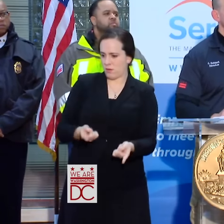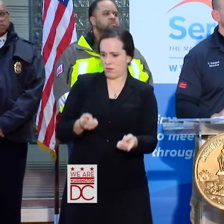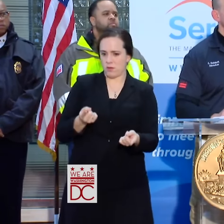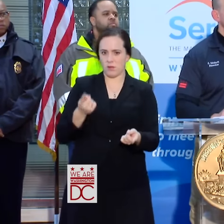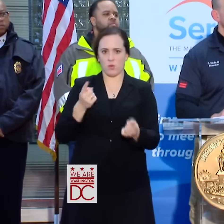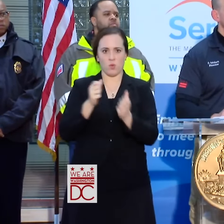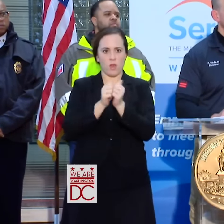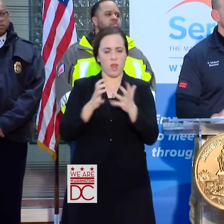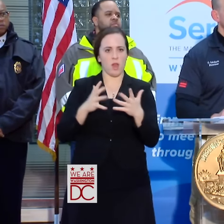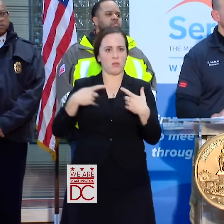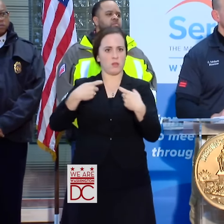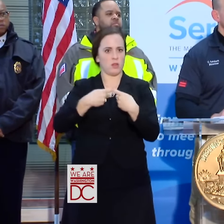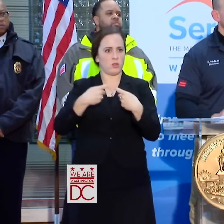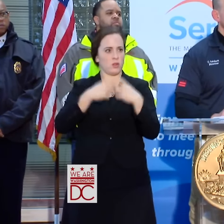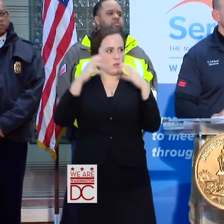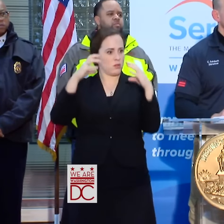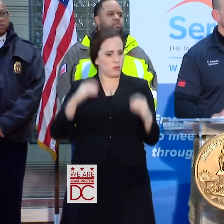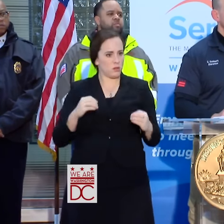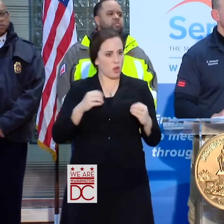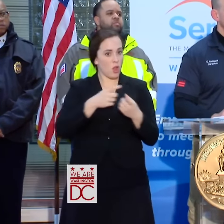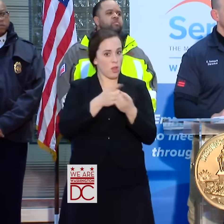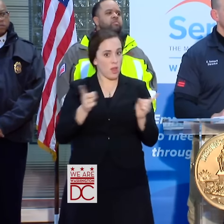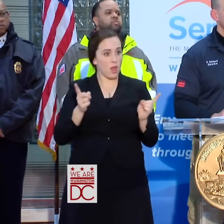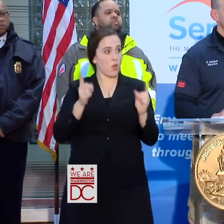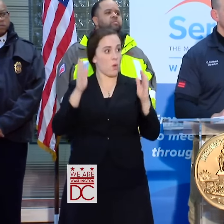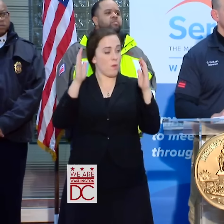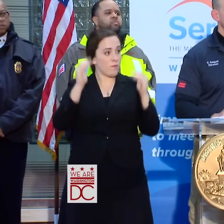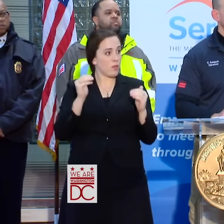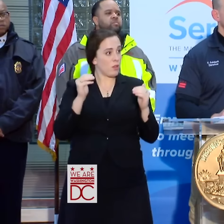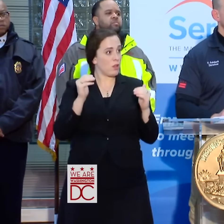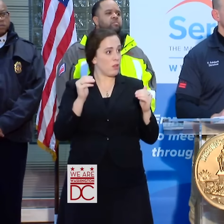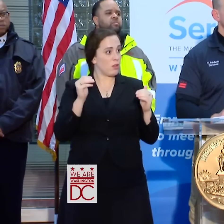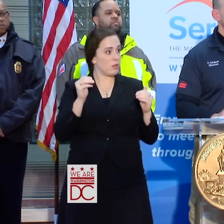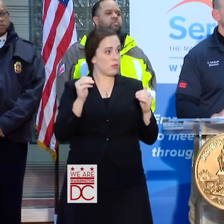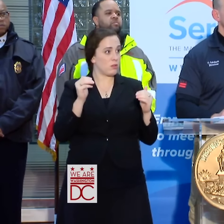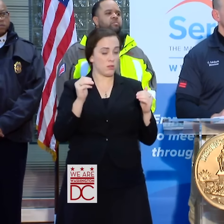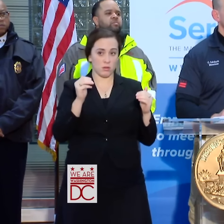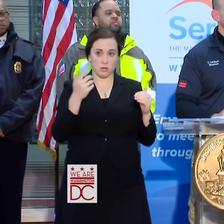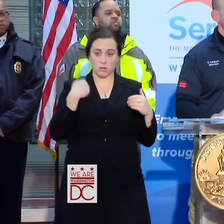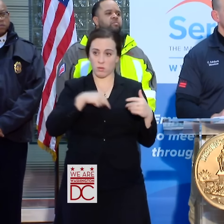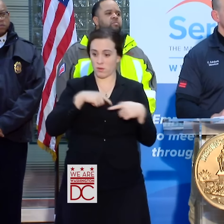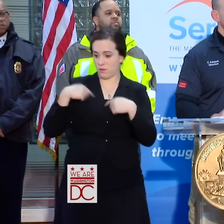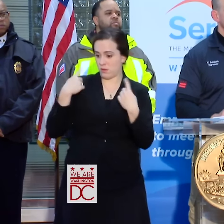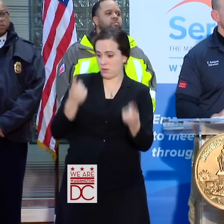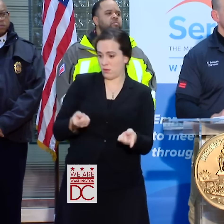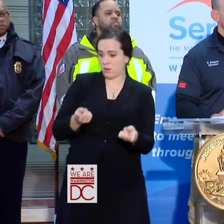MAJOR OUTAGES, SHOULD PEOPLE WATCHING AND LISTENING BE HOPEFUL WE HAVE GOTTEN OUT SO FAR, WE WILL BE OKAY?